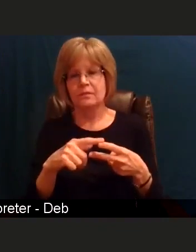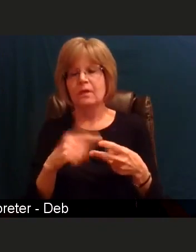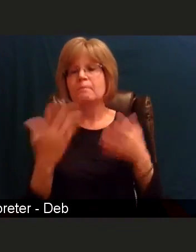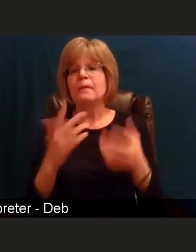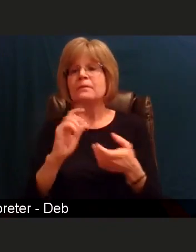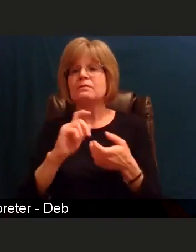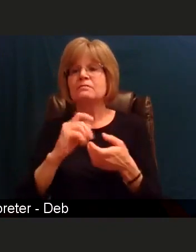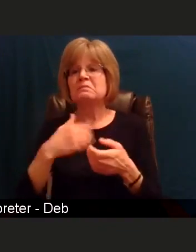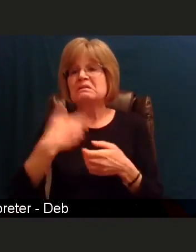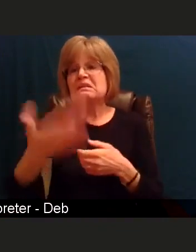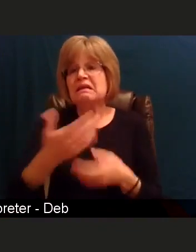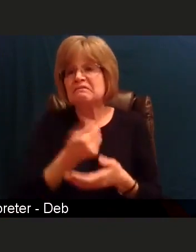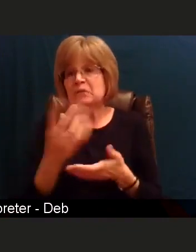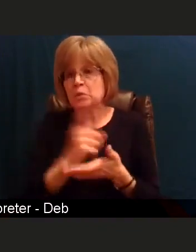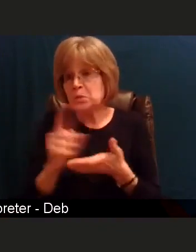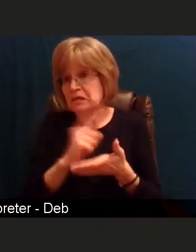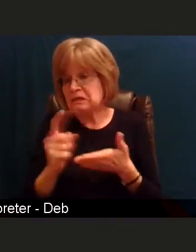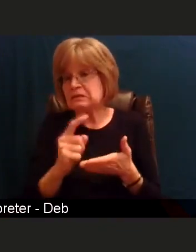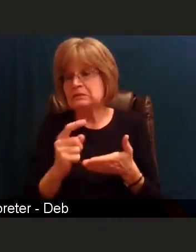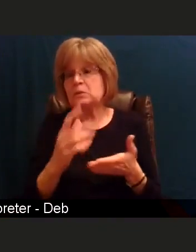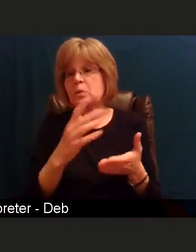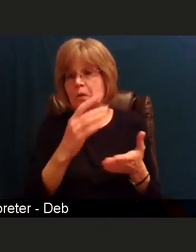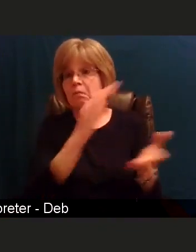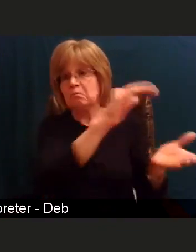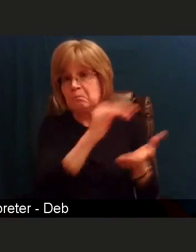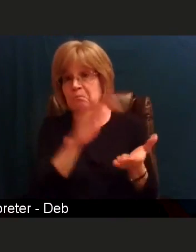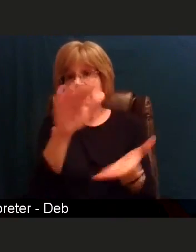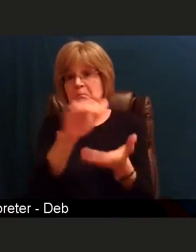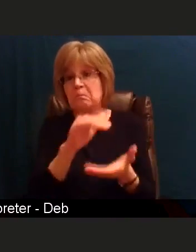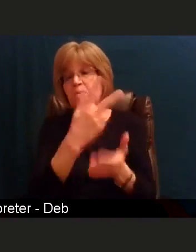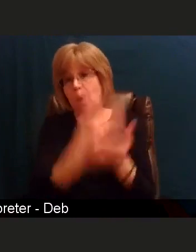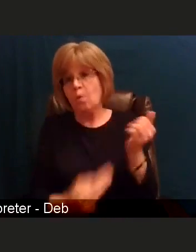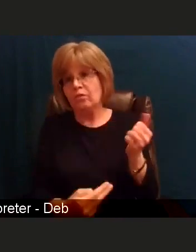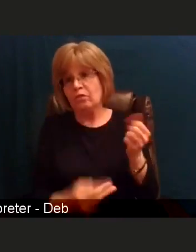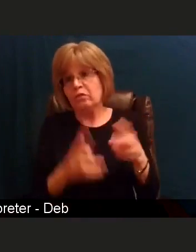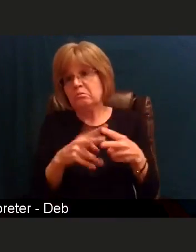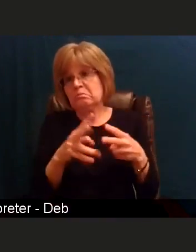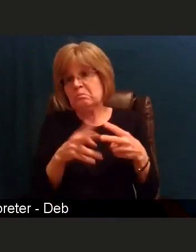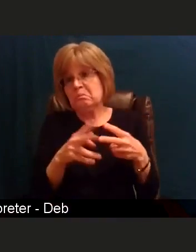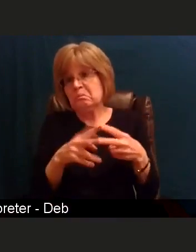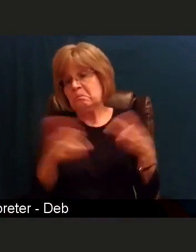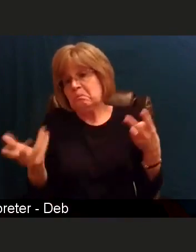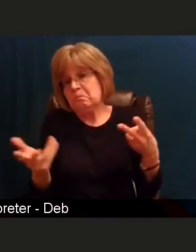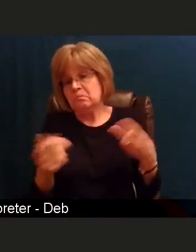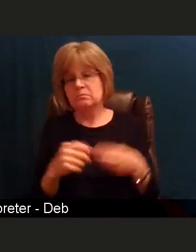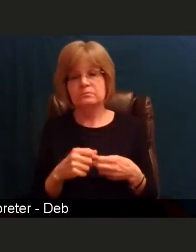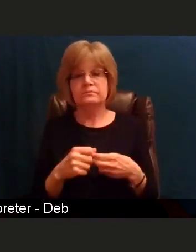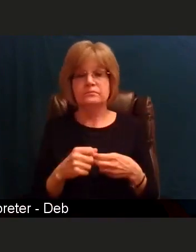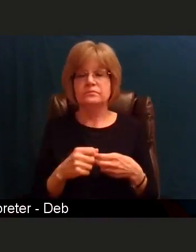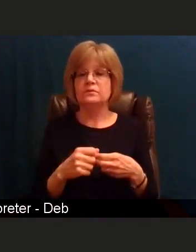and we may end up having both vaccines again. So, at that time, we will make that decision,